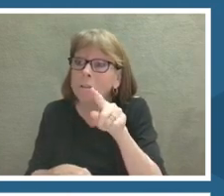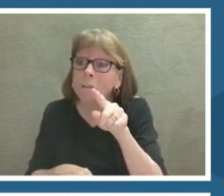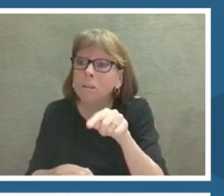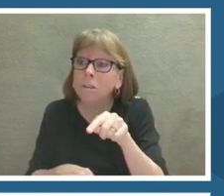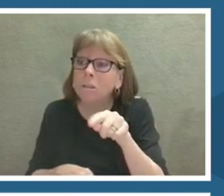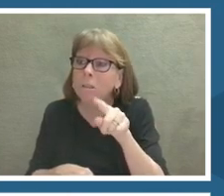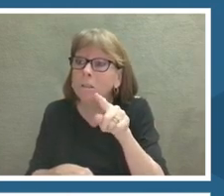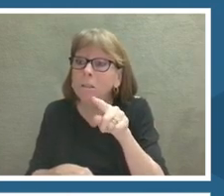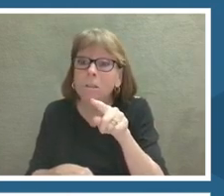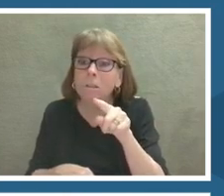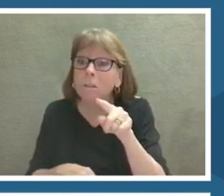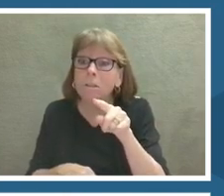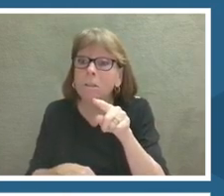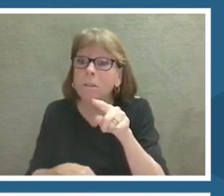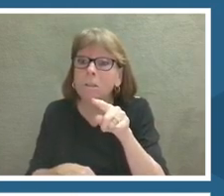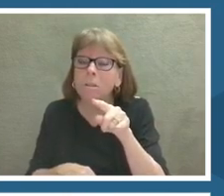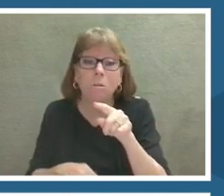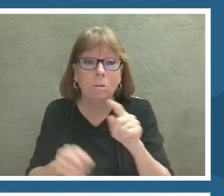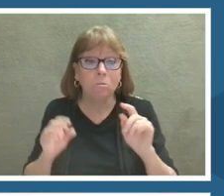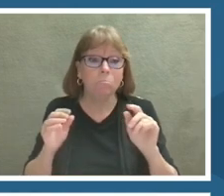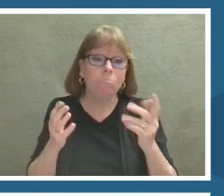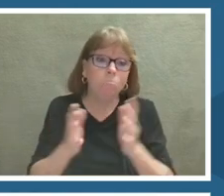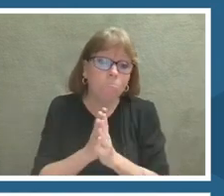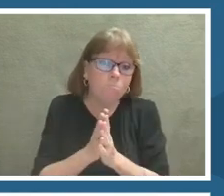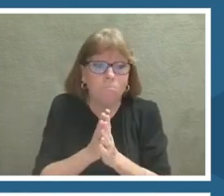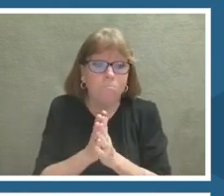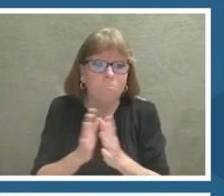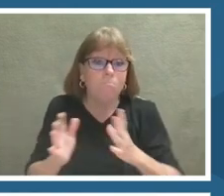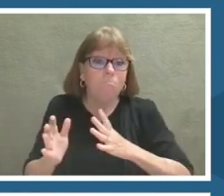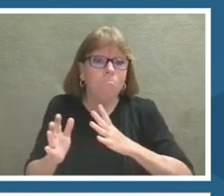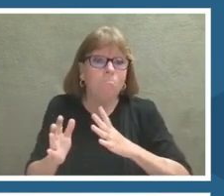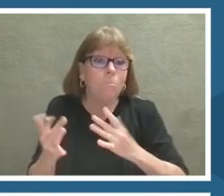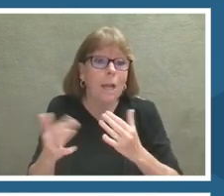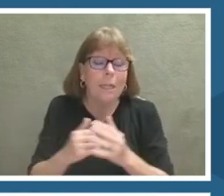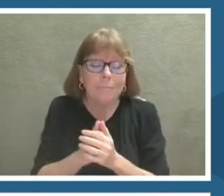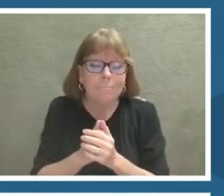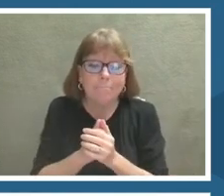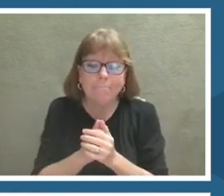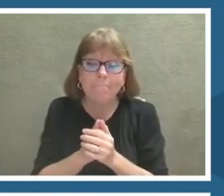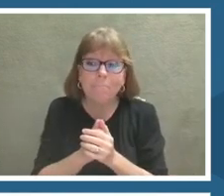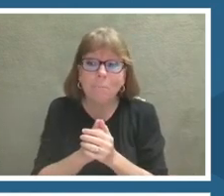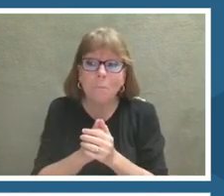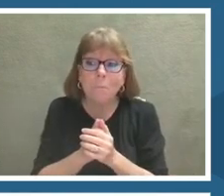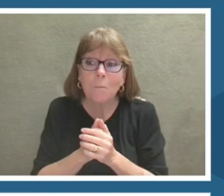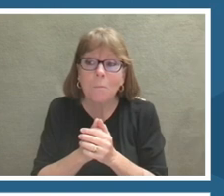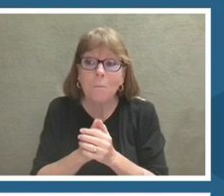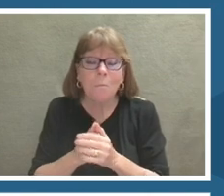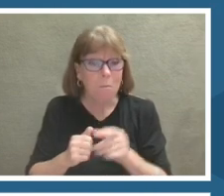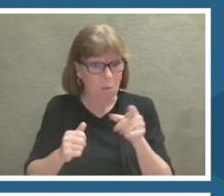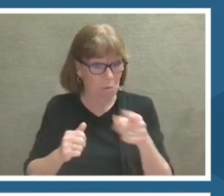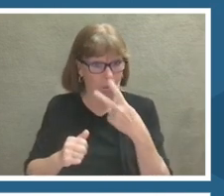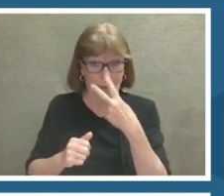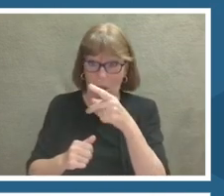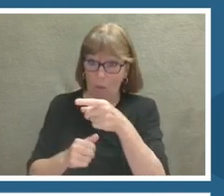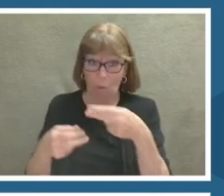Again, a good reminder that within the slides that you saw, anytime I'm telling you a website